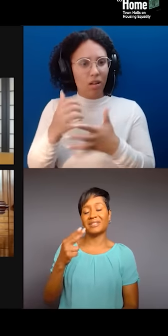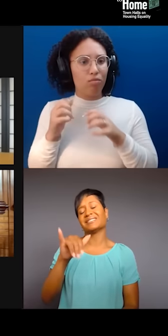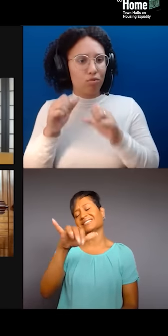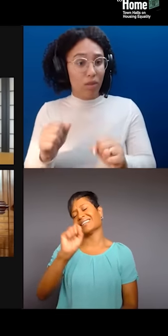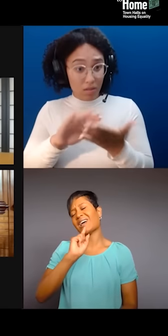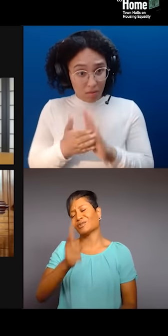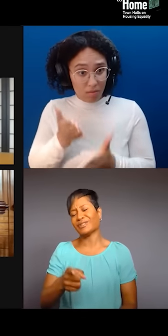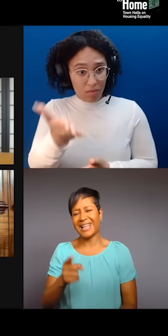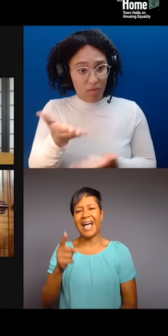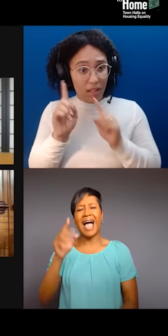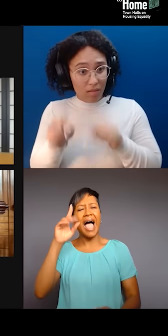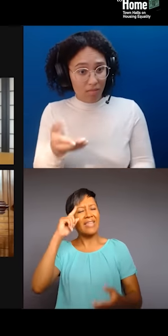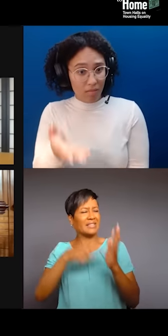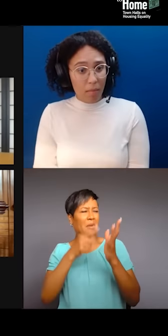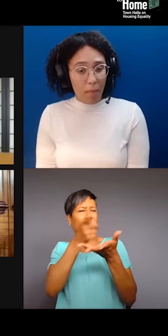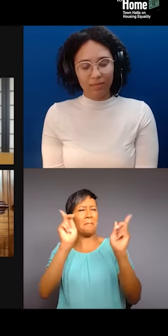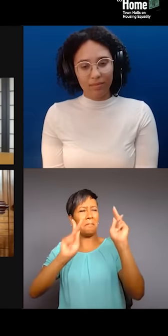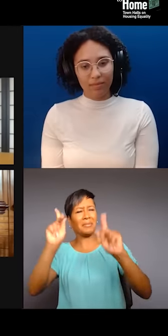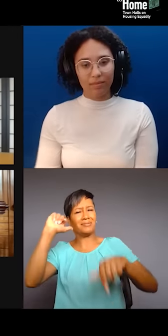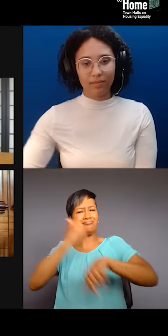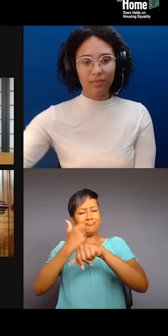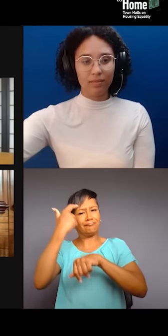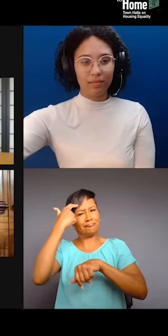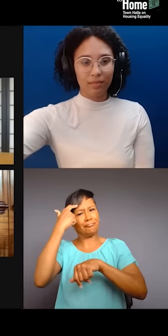Like, you have to, if I am like visibly, you know,